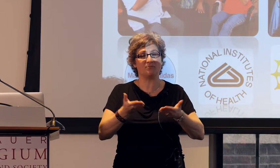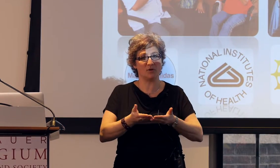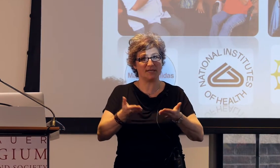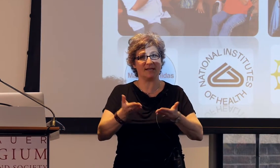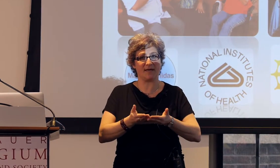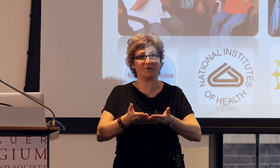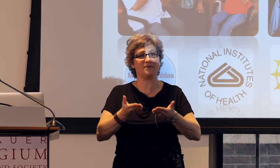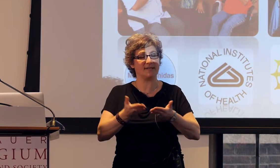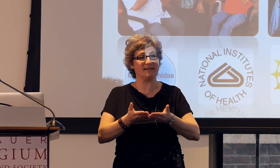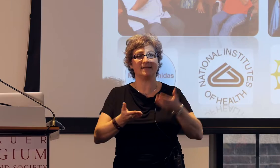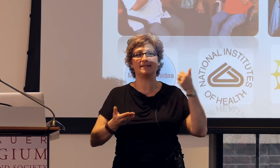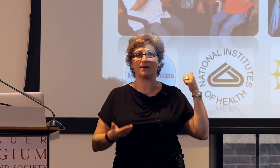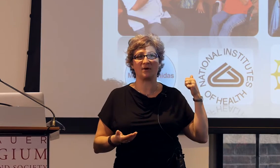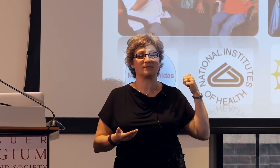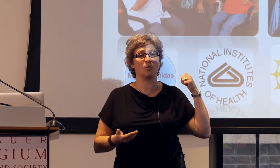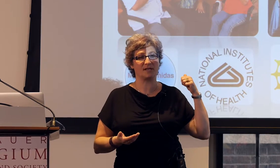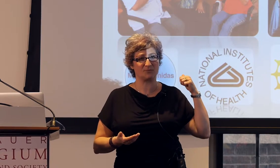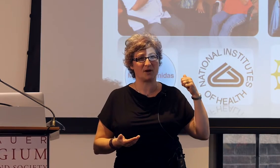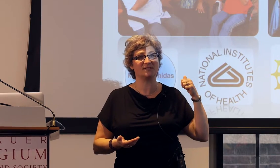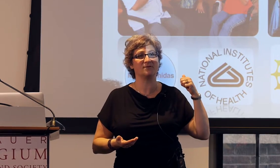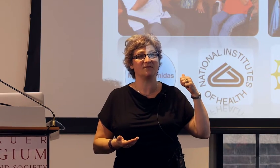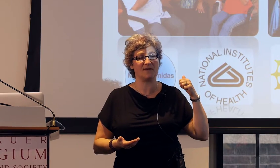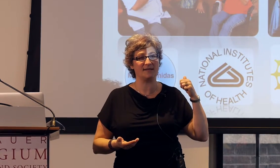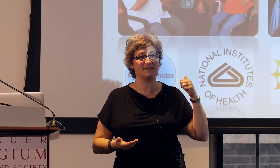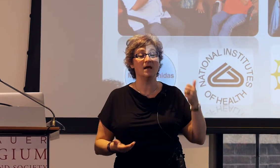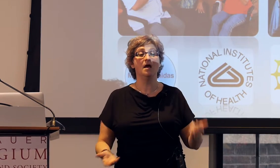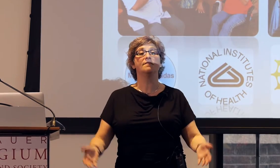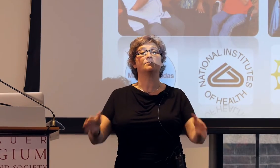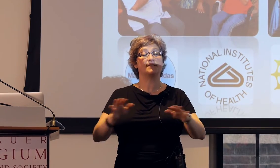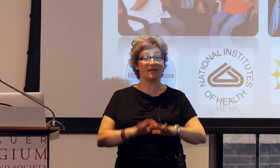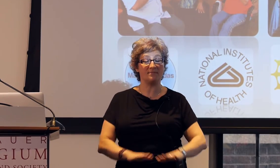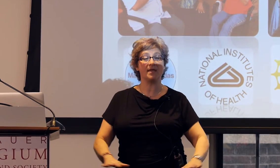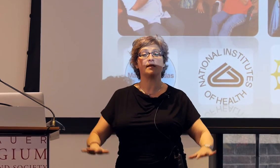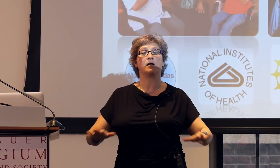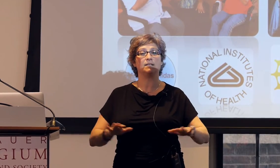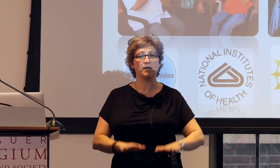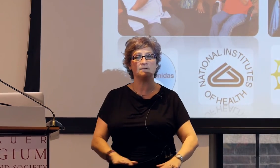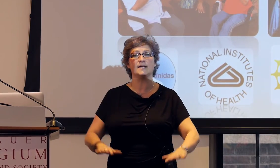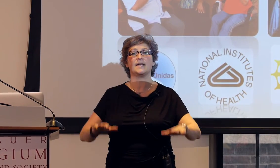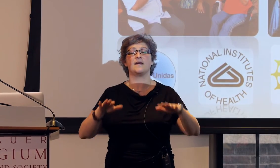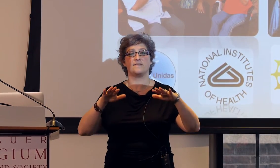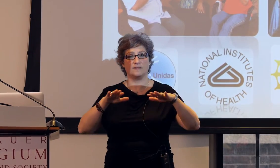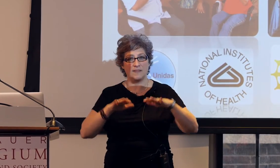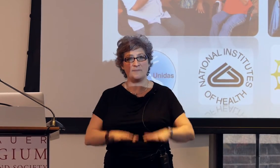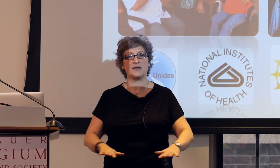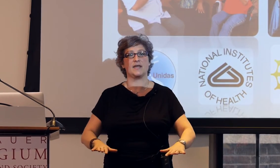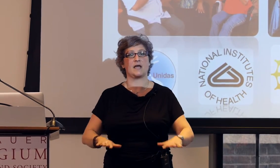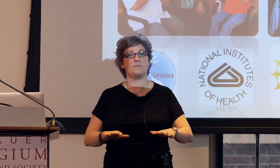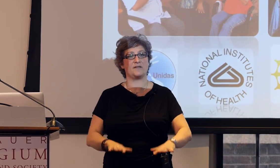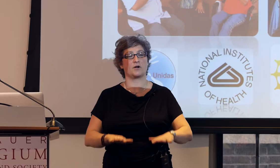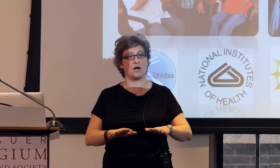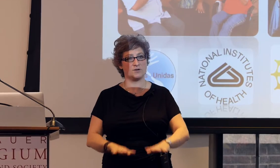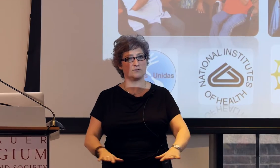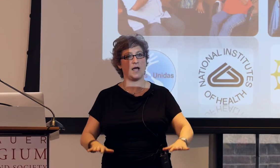to put together sentences that would express those events, there's something clearly limiting about their underlying